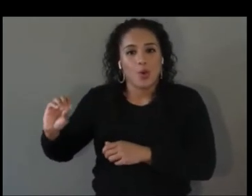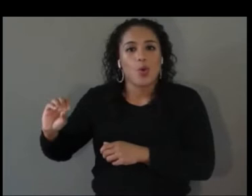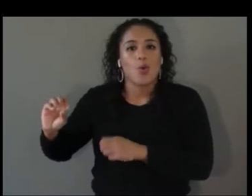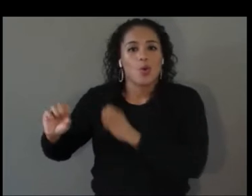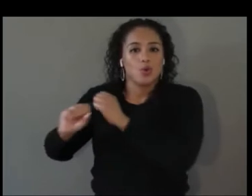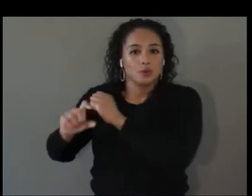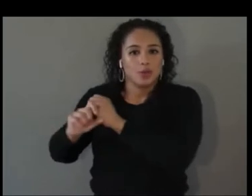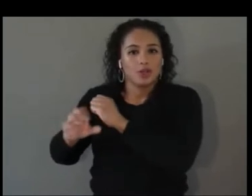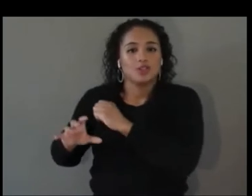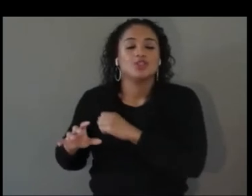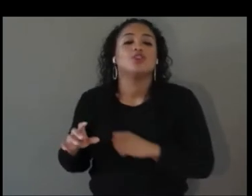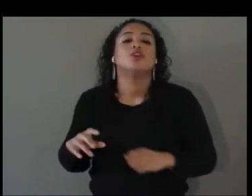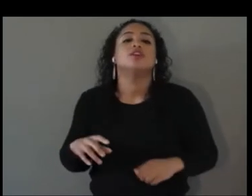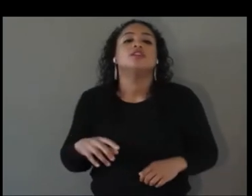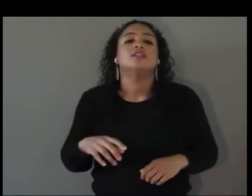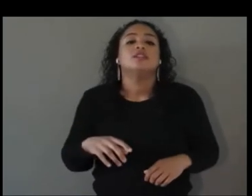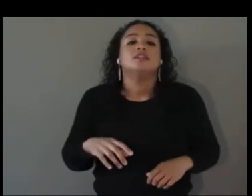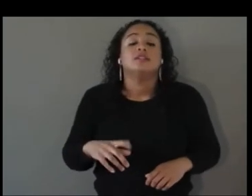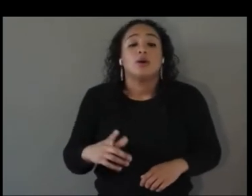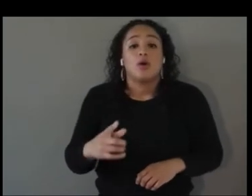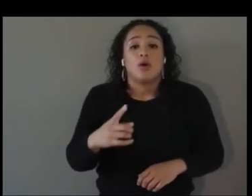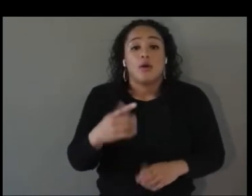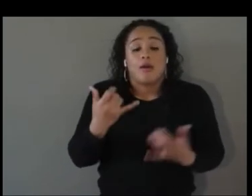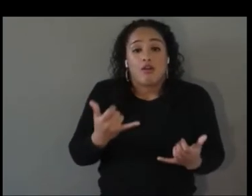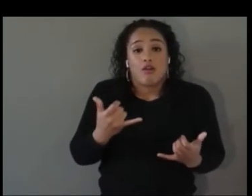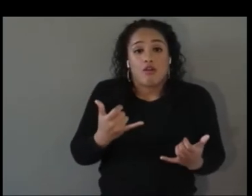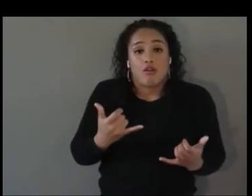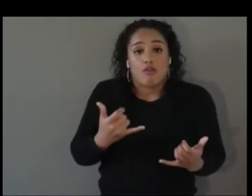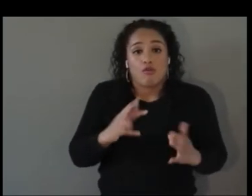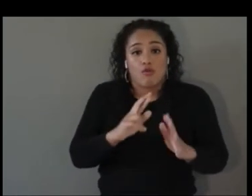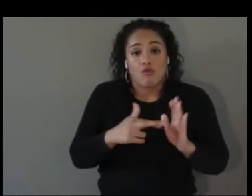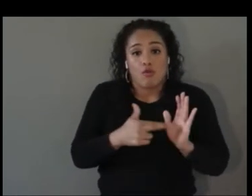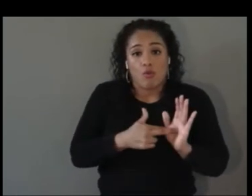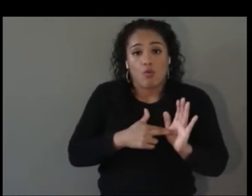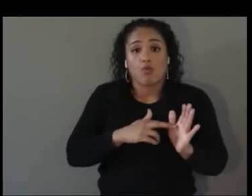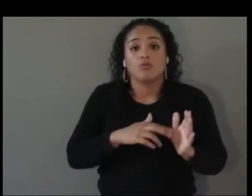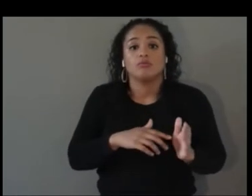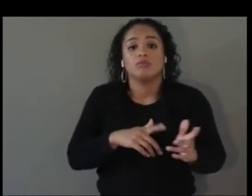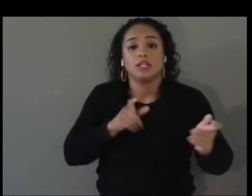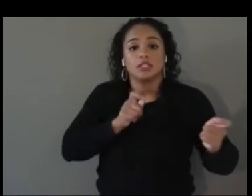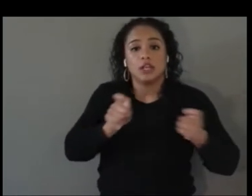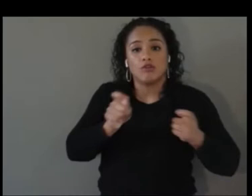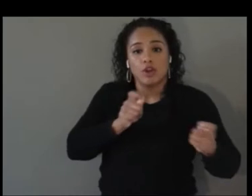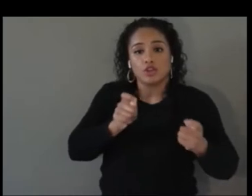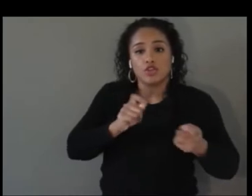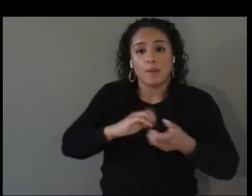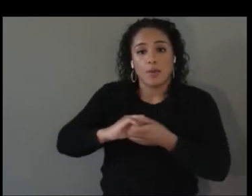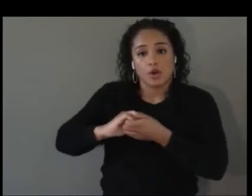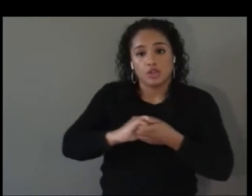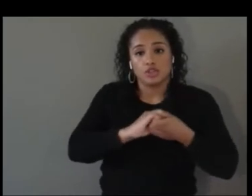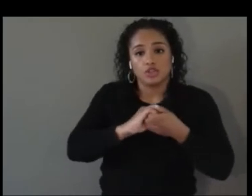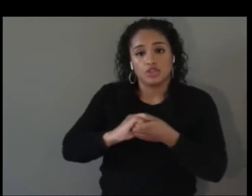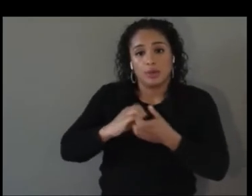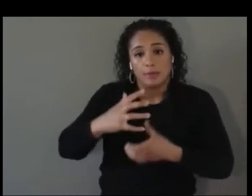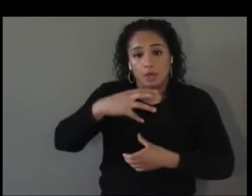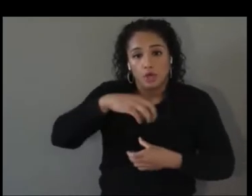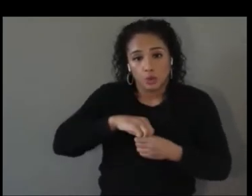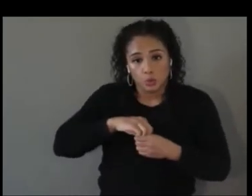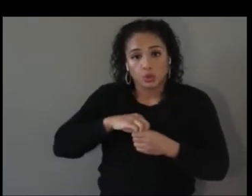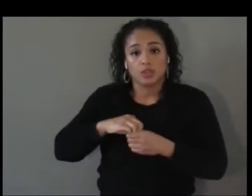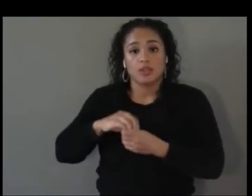is project director on the Partnership on Inclusive Apprenticeships, or PIA. PIA is really set up to design- to support,